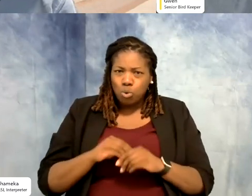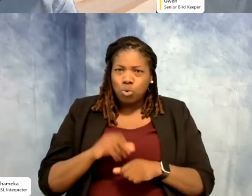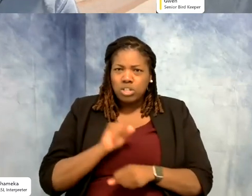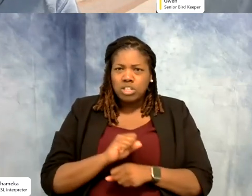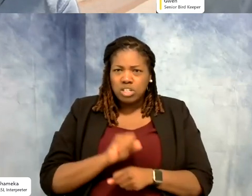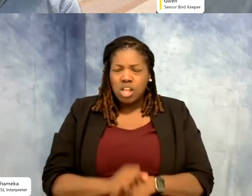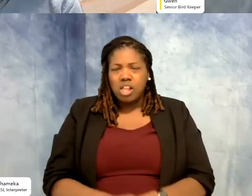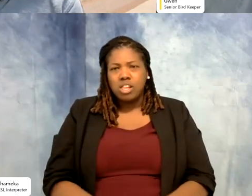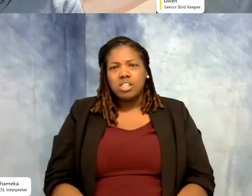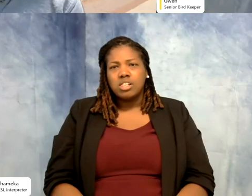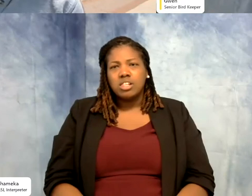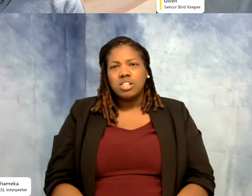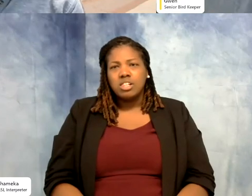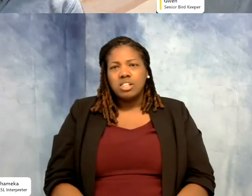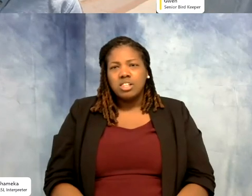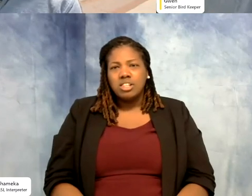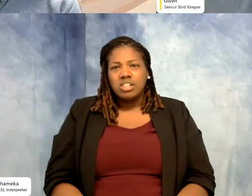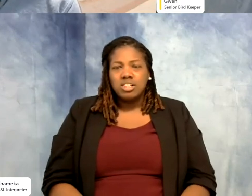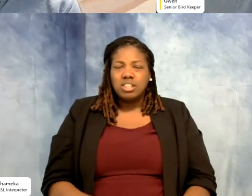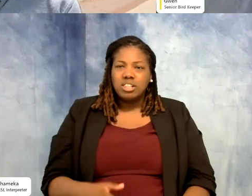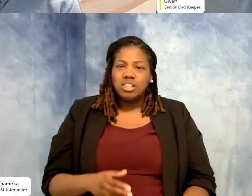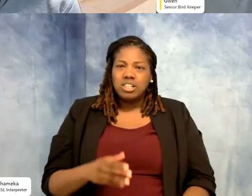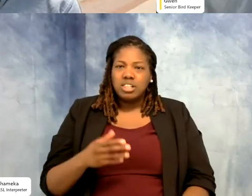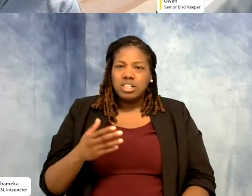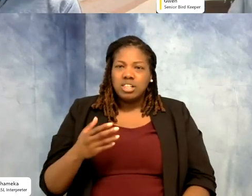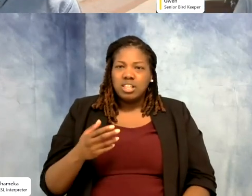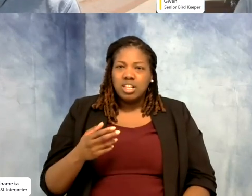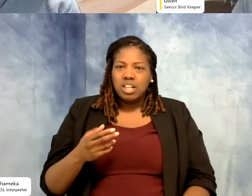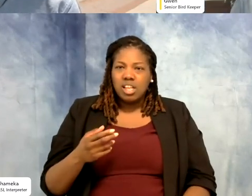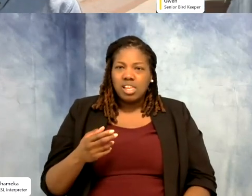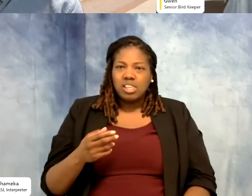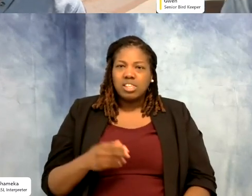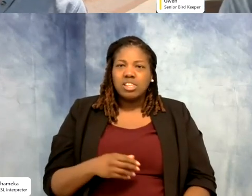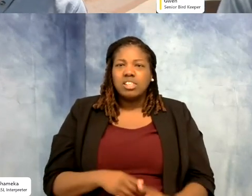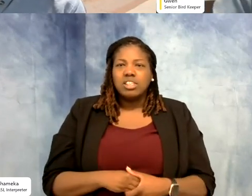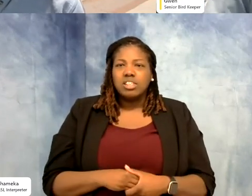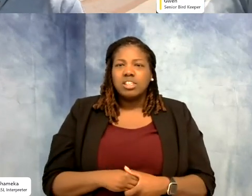It doesn't take us that long to clean up the poop. Use the power nozzle, you pop the poop off from,